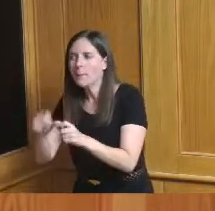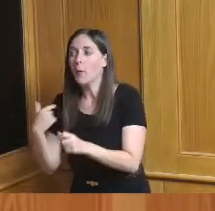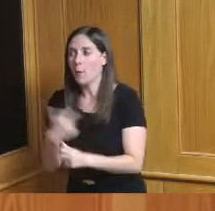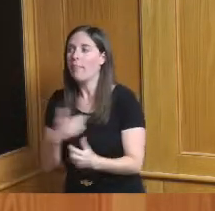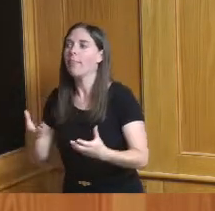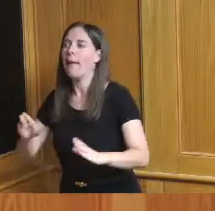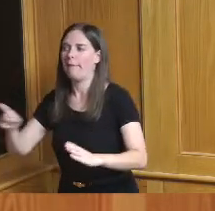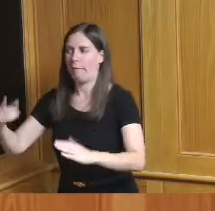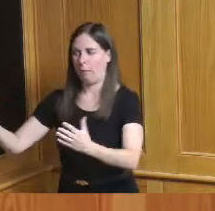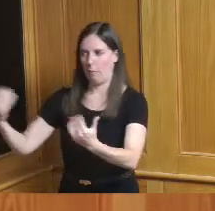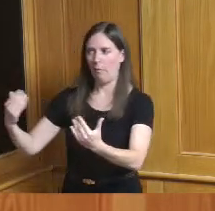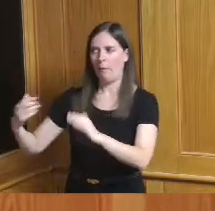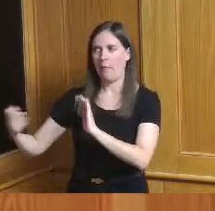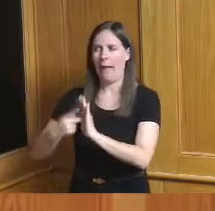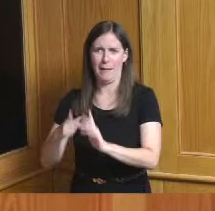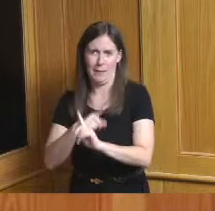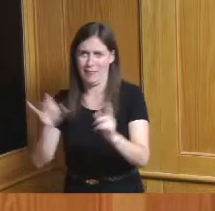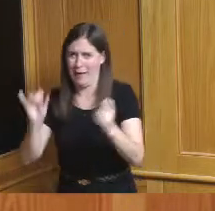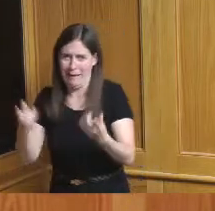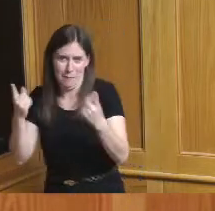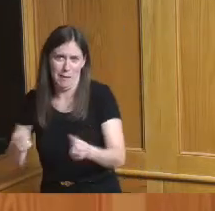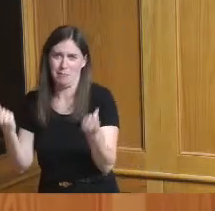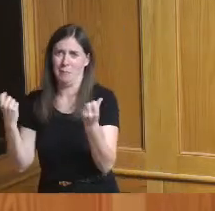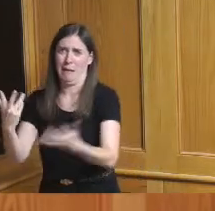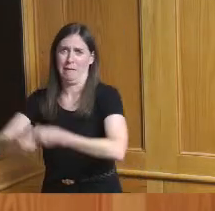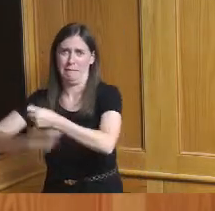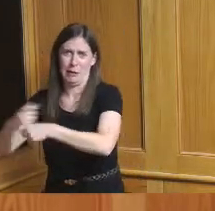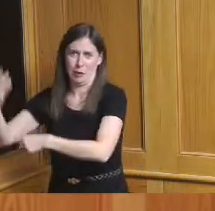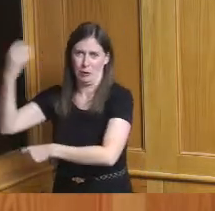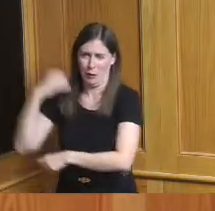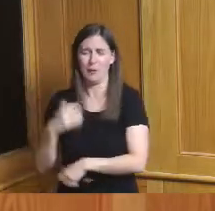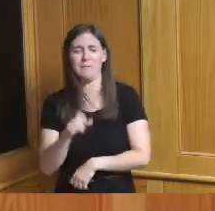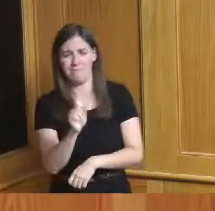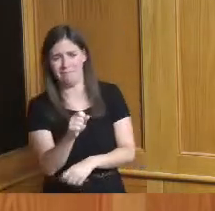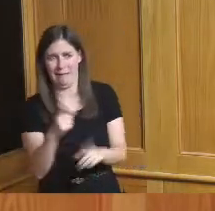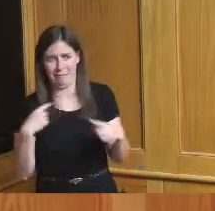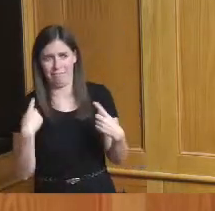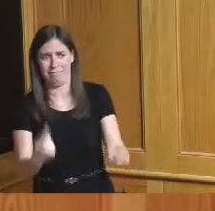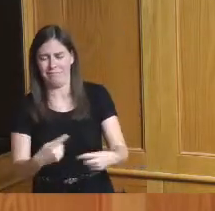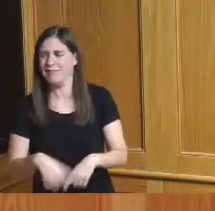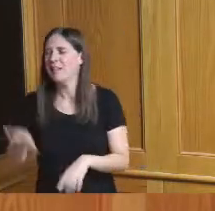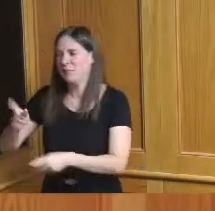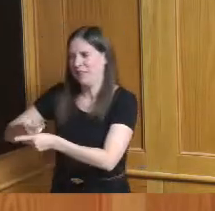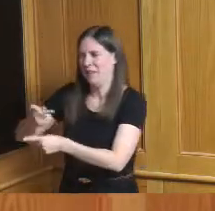and that's been how many years ago 20 yeah so anyway take care all righty